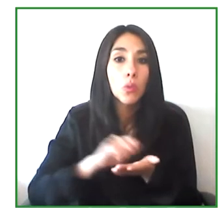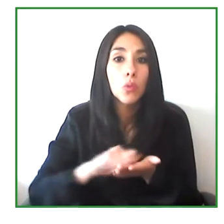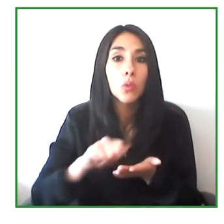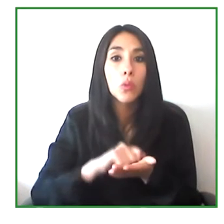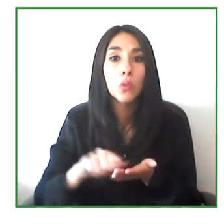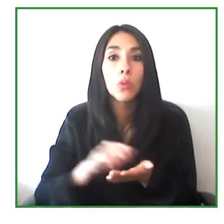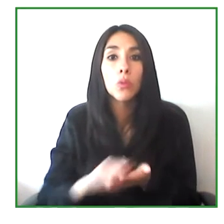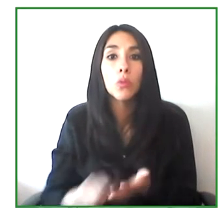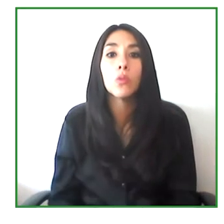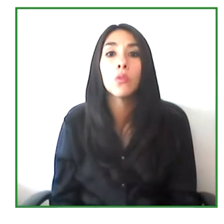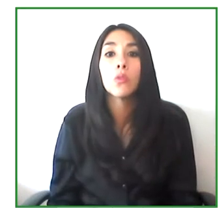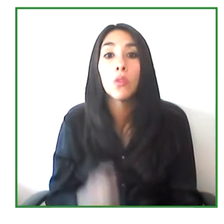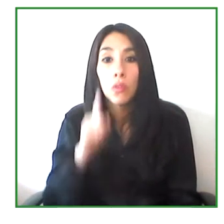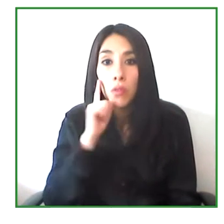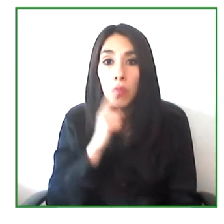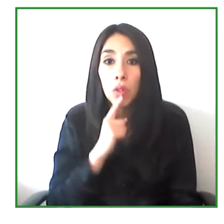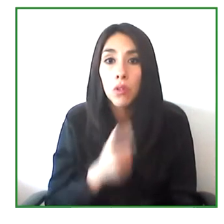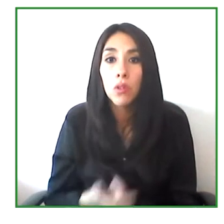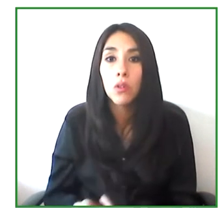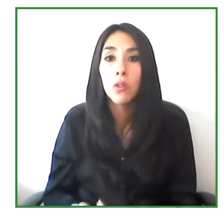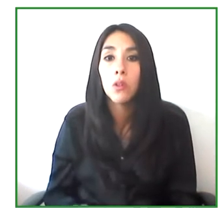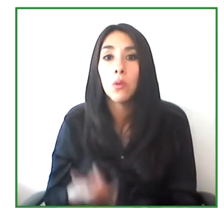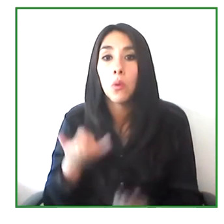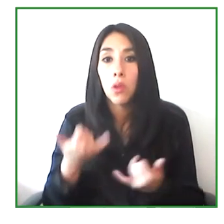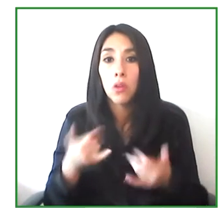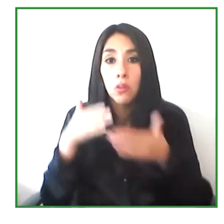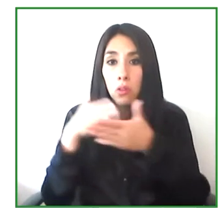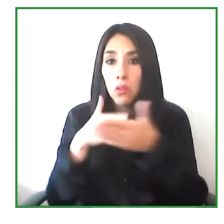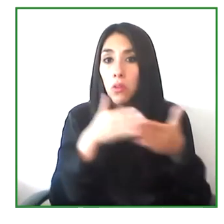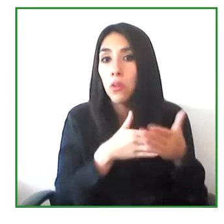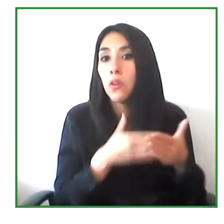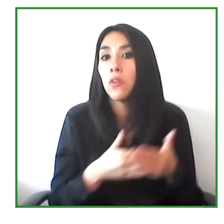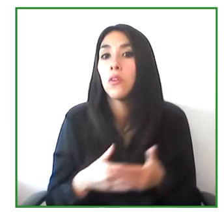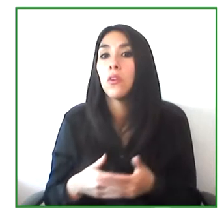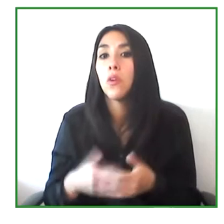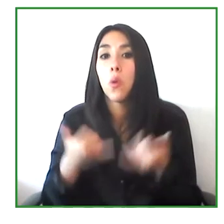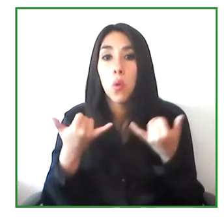to be able to communicate in Spanish due to educational barriers.